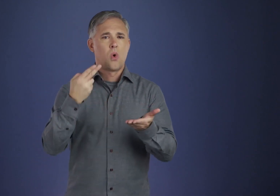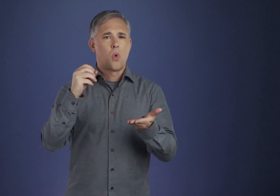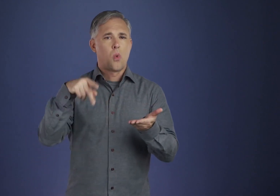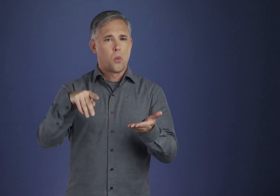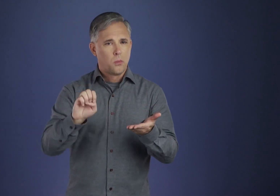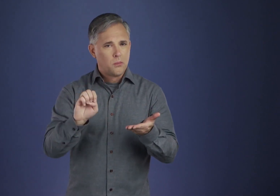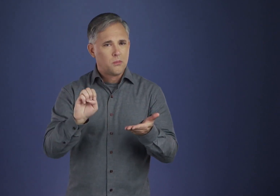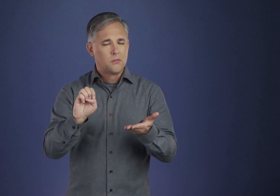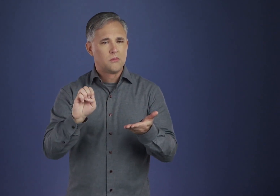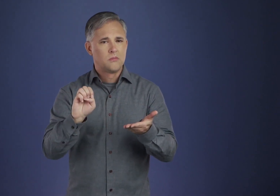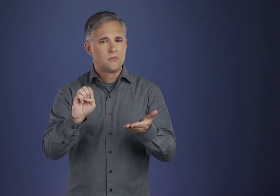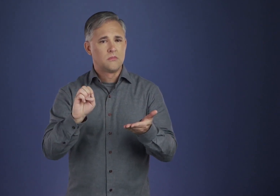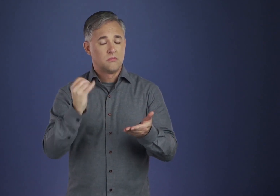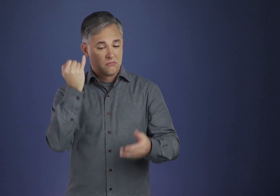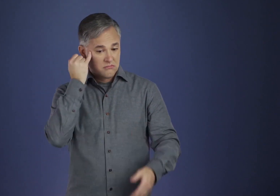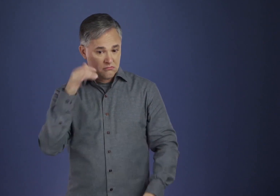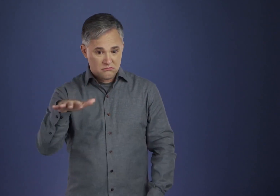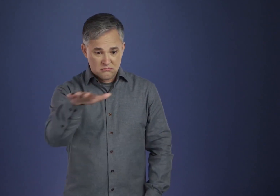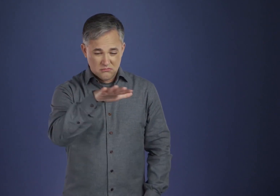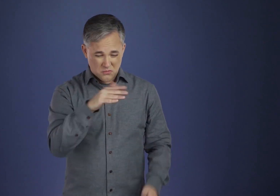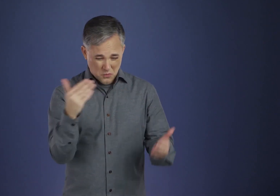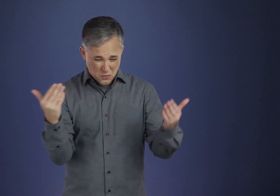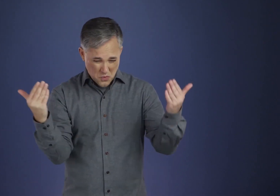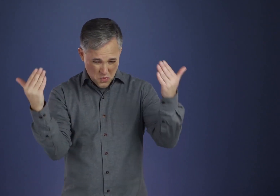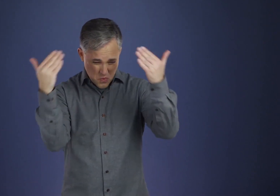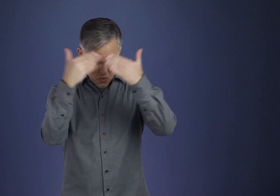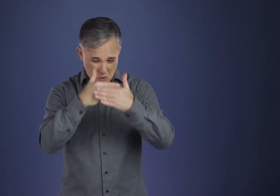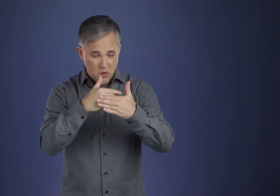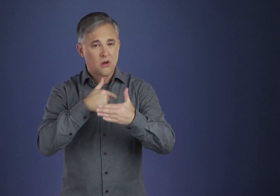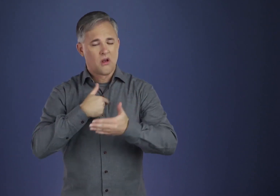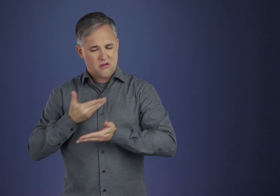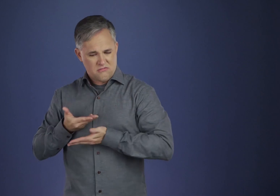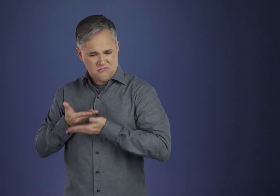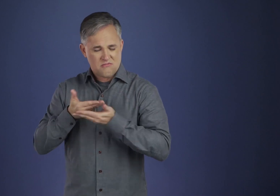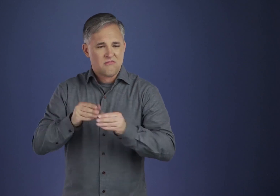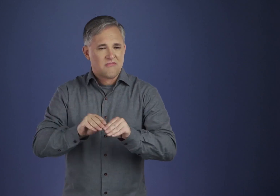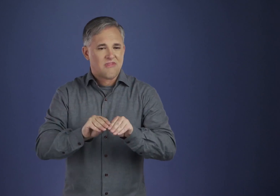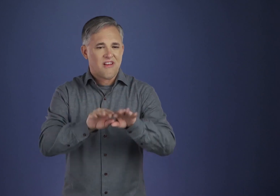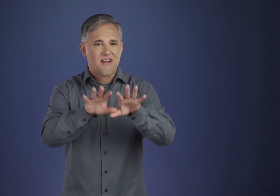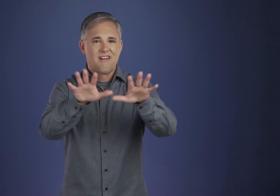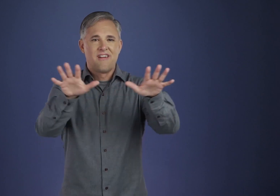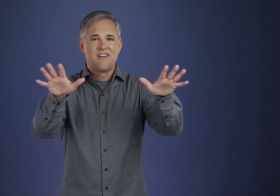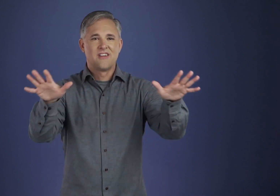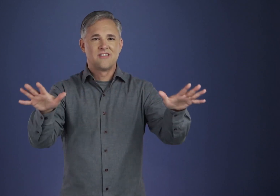I may bring hope — that where there are shadows, I may bring light —